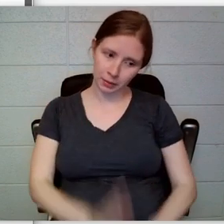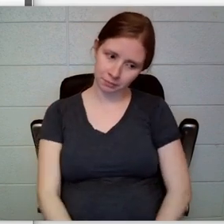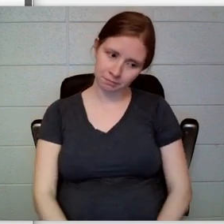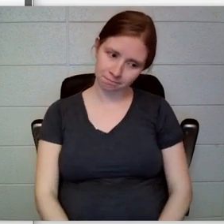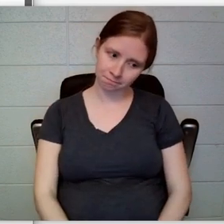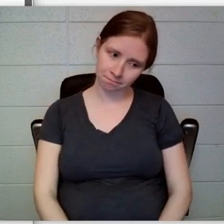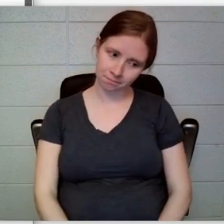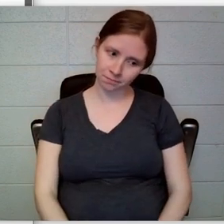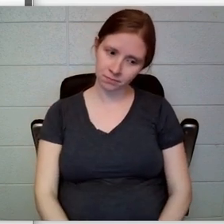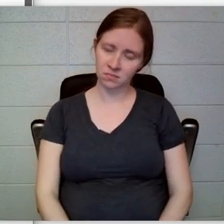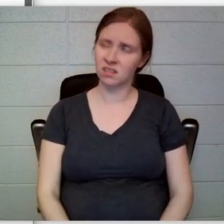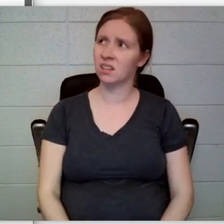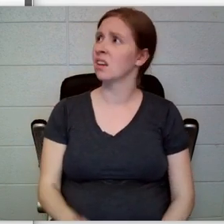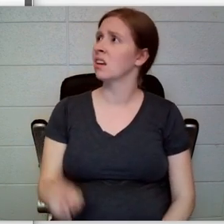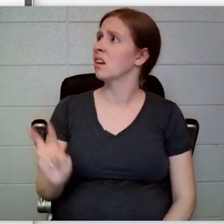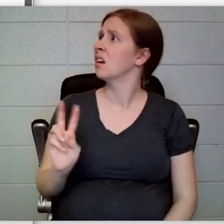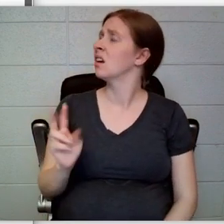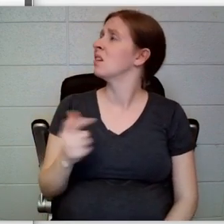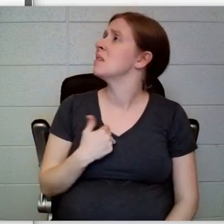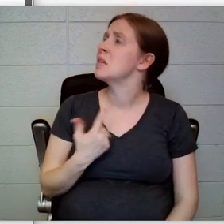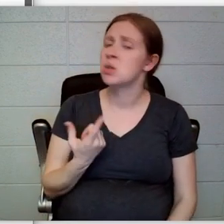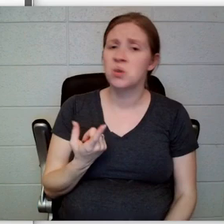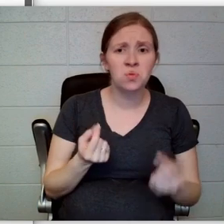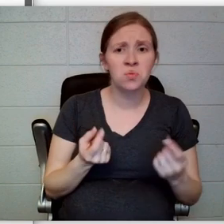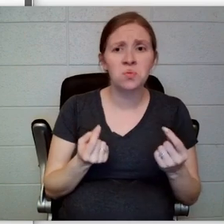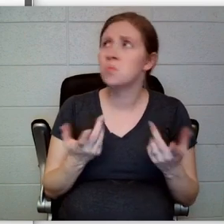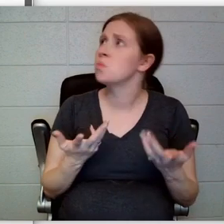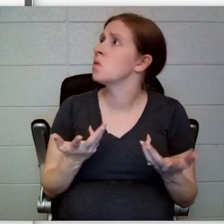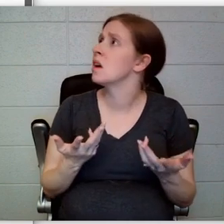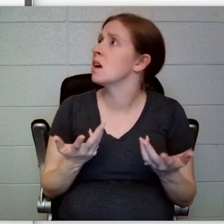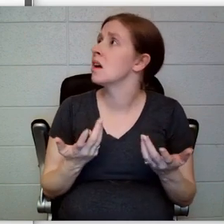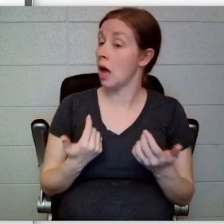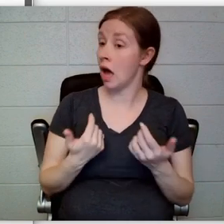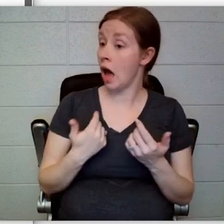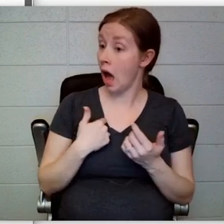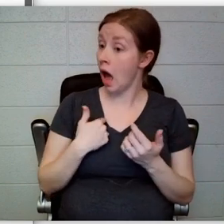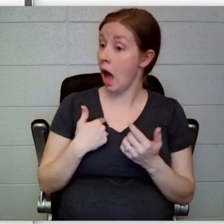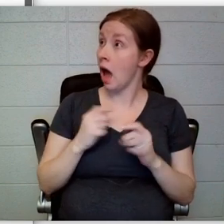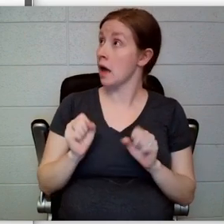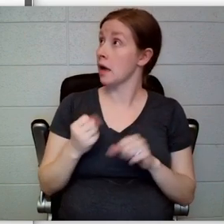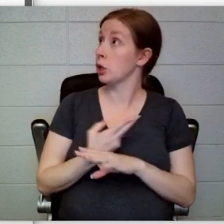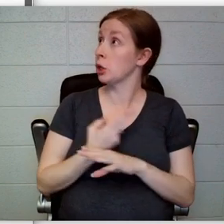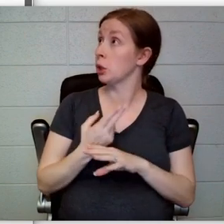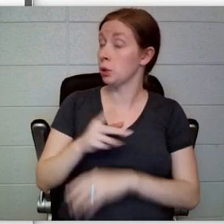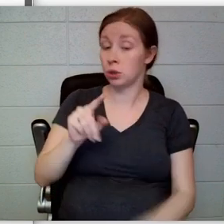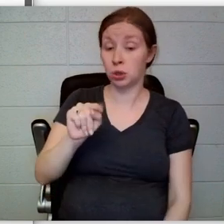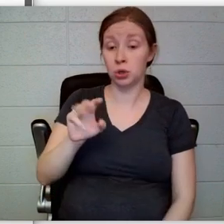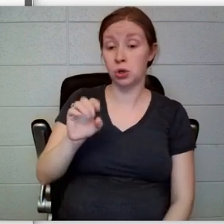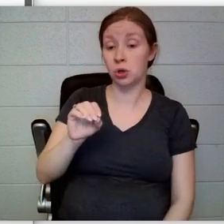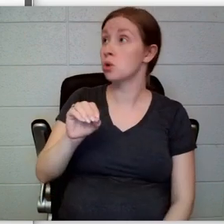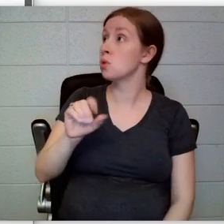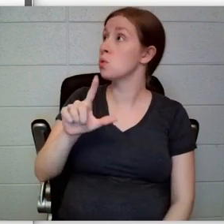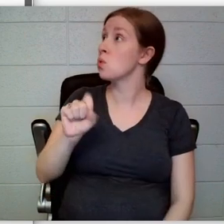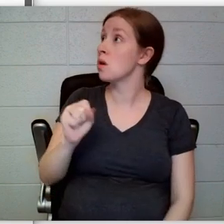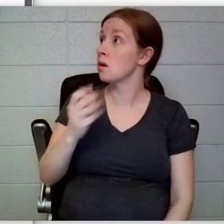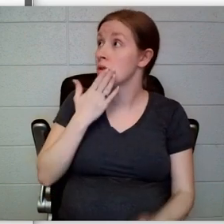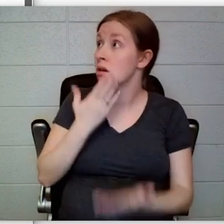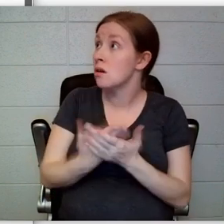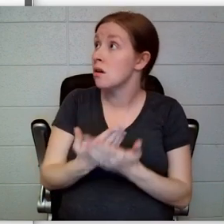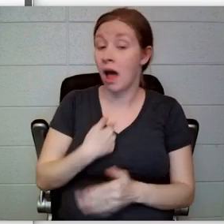“And what will I do?” Violet asked. “I amvery handy with tools, so perhaps I could help you build the set.”